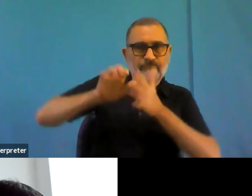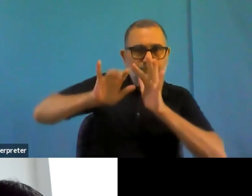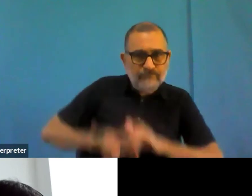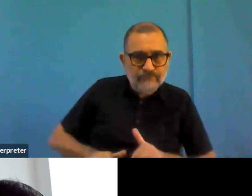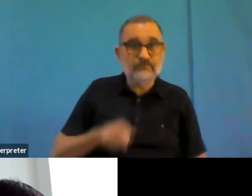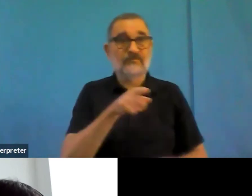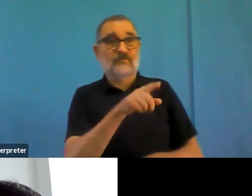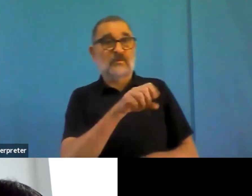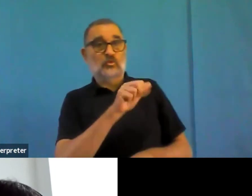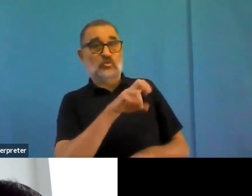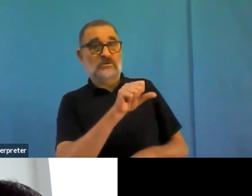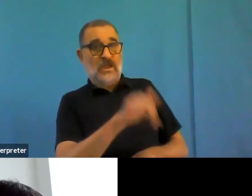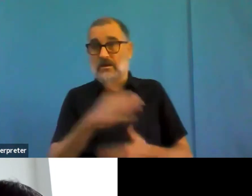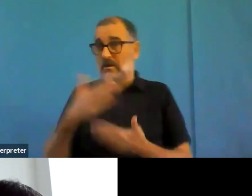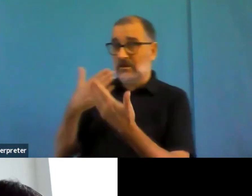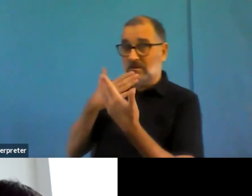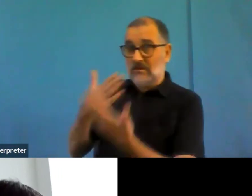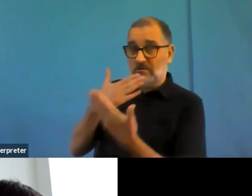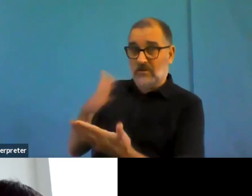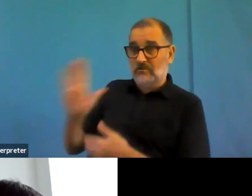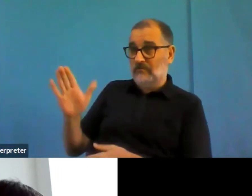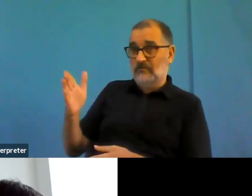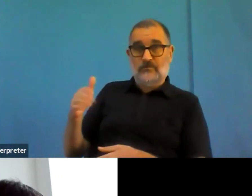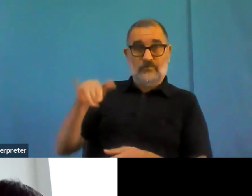for the next revenue, then we can have a bigger party next time because then I guess all the